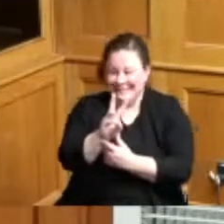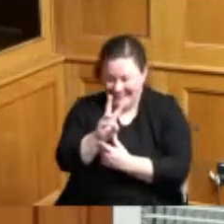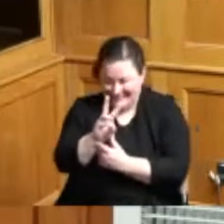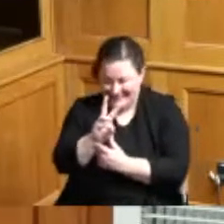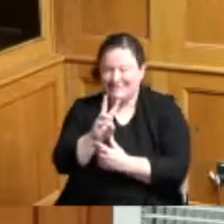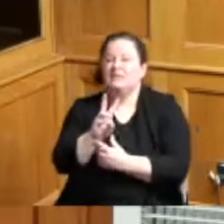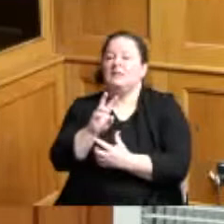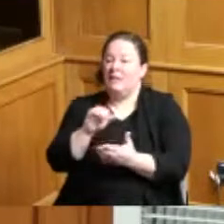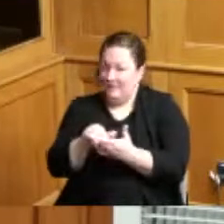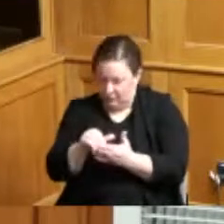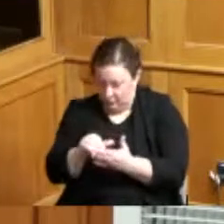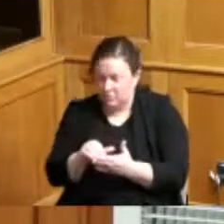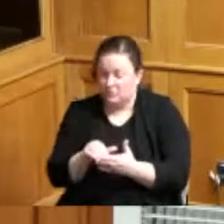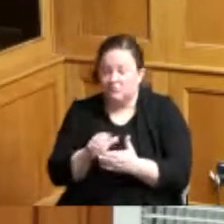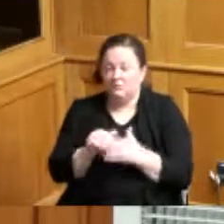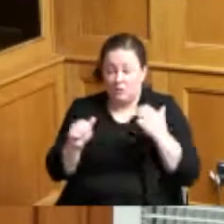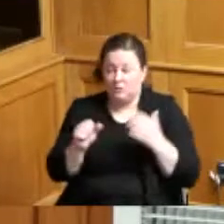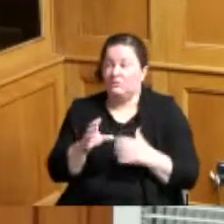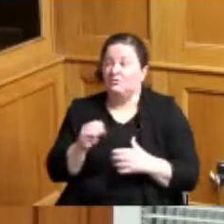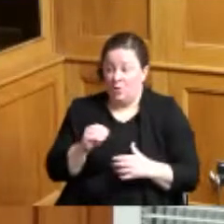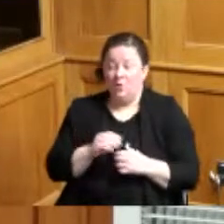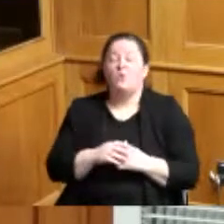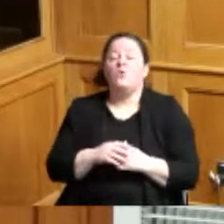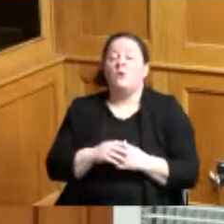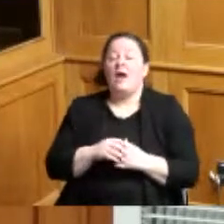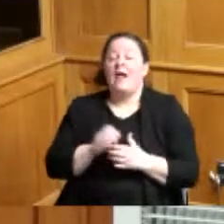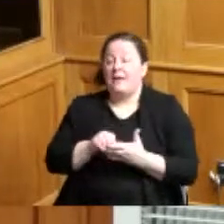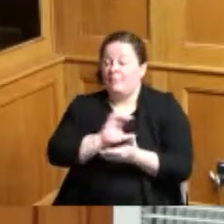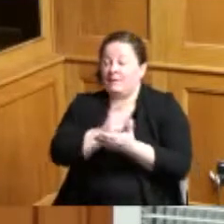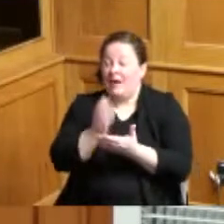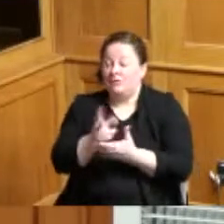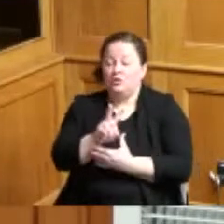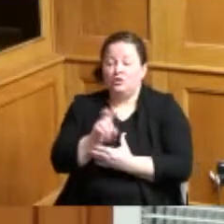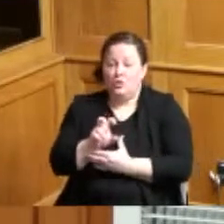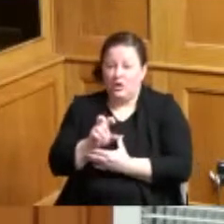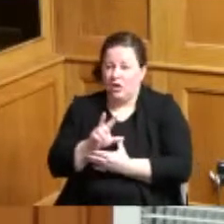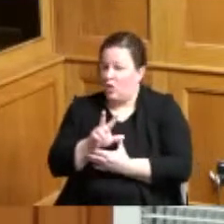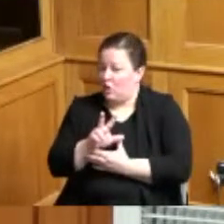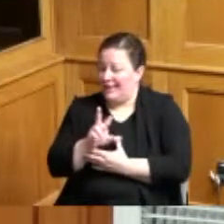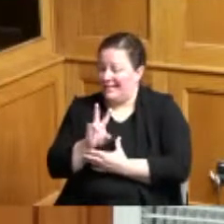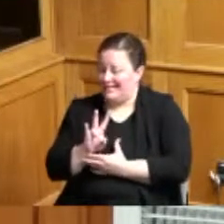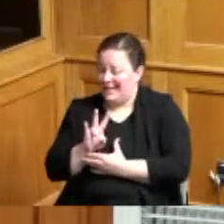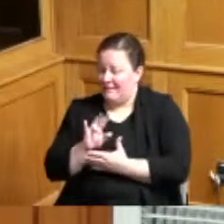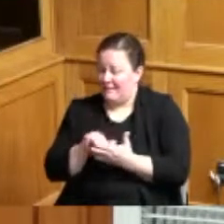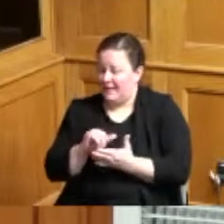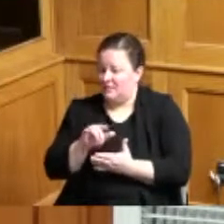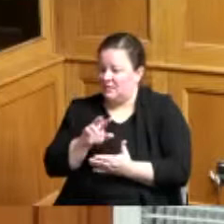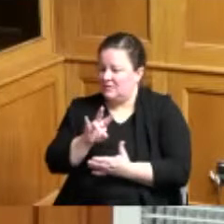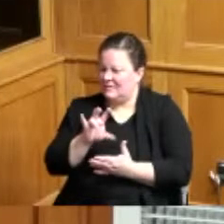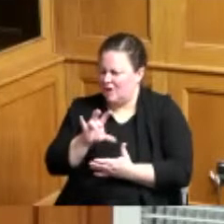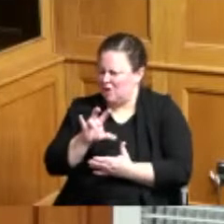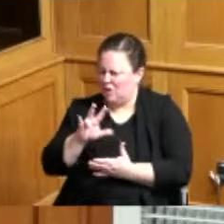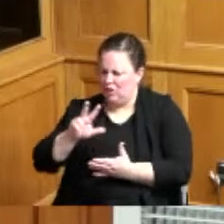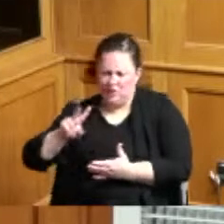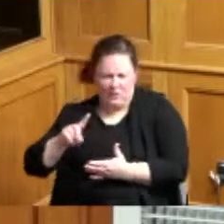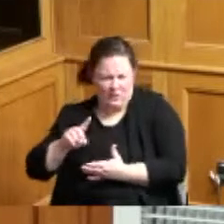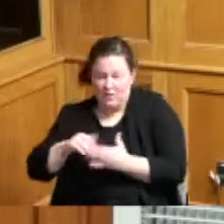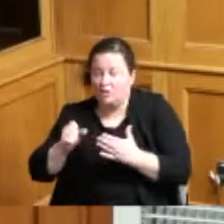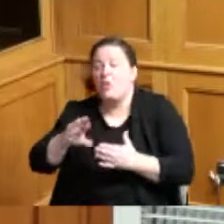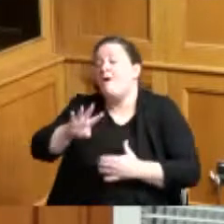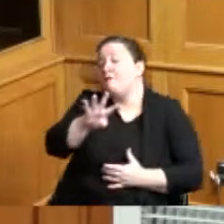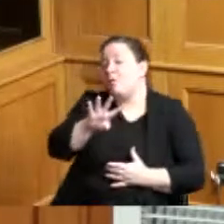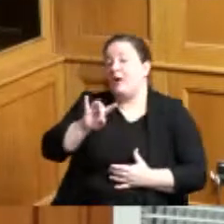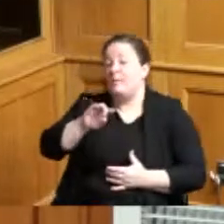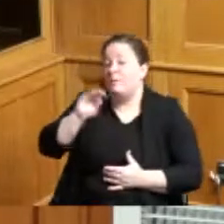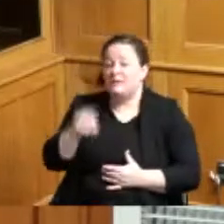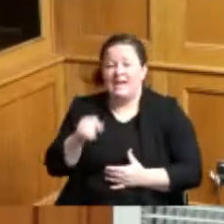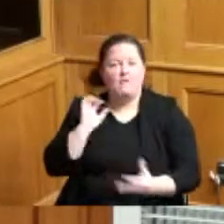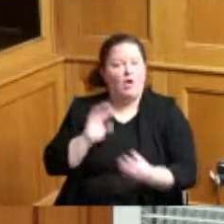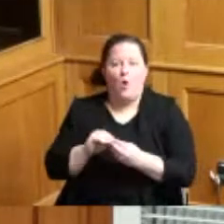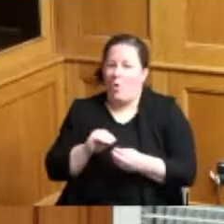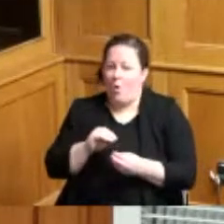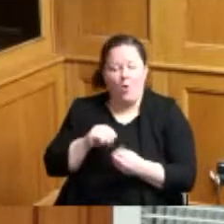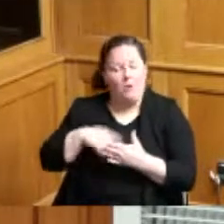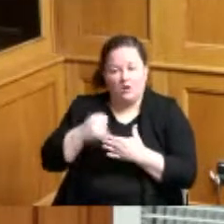funds in the amount of 237 771 or 48 of the project this will allow us to move forward with